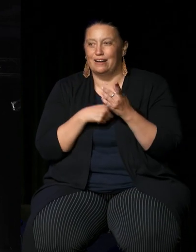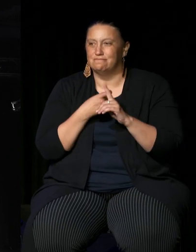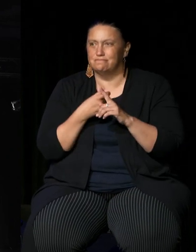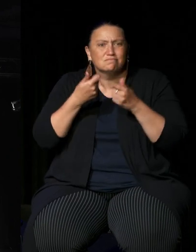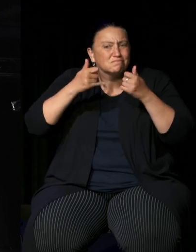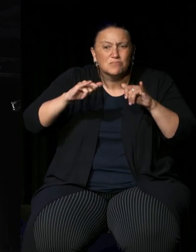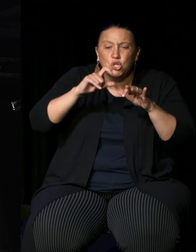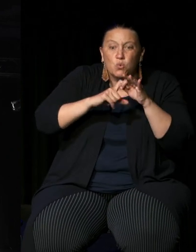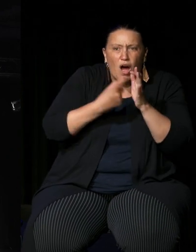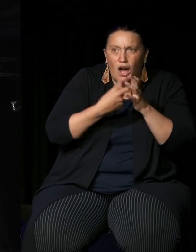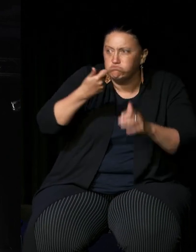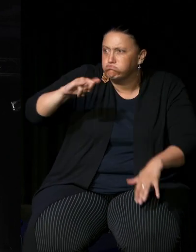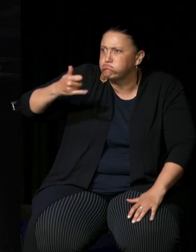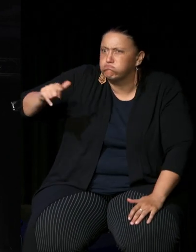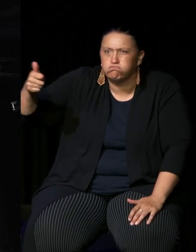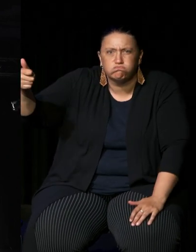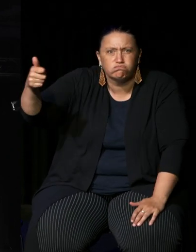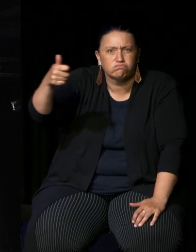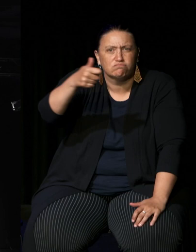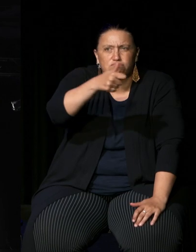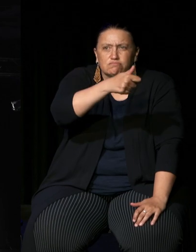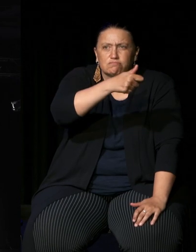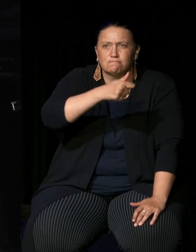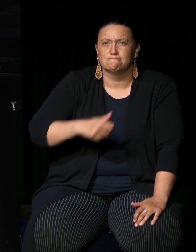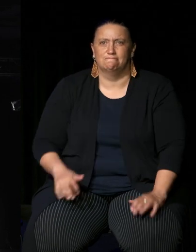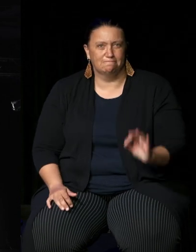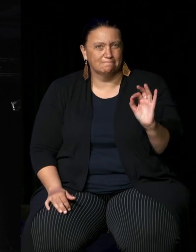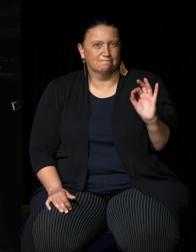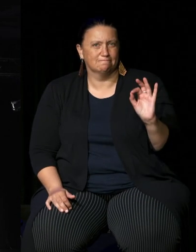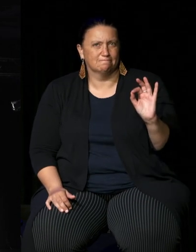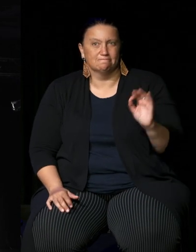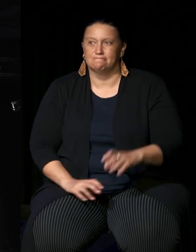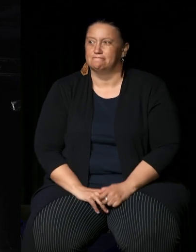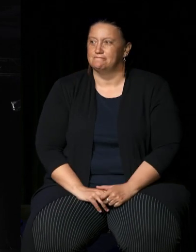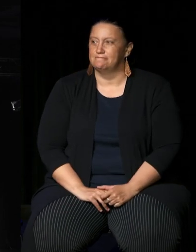the access to the platform is everybody signed on okay all right so look at this point in the